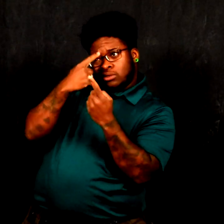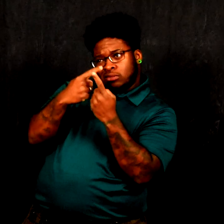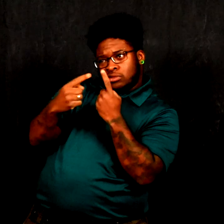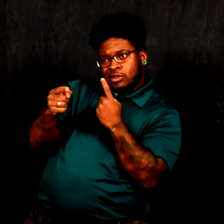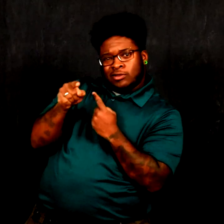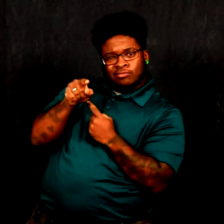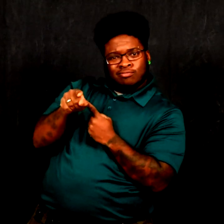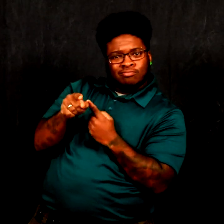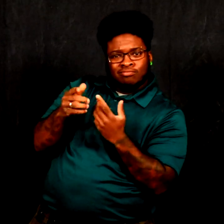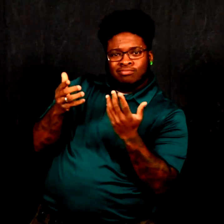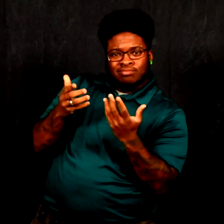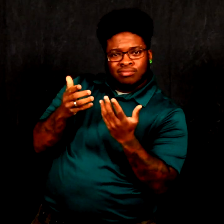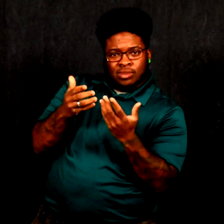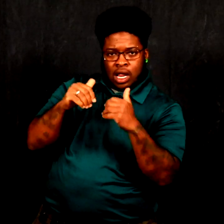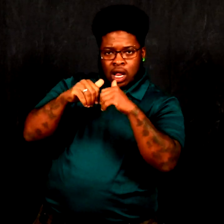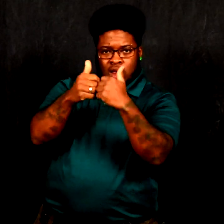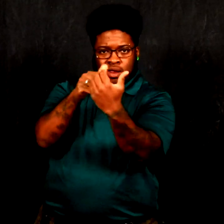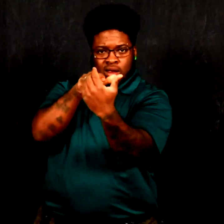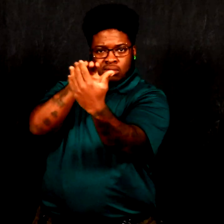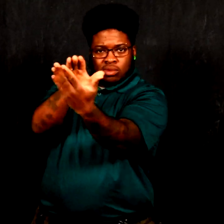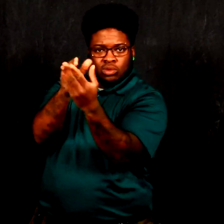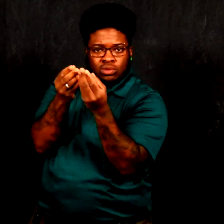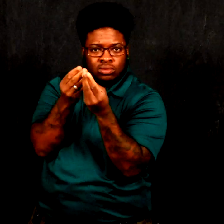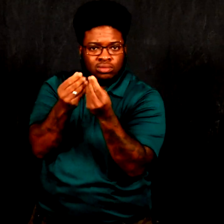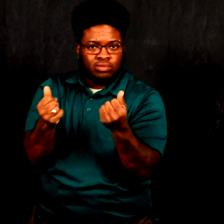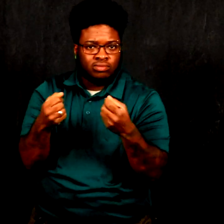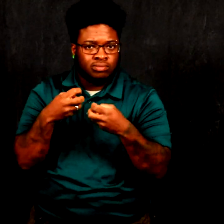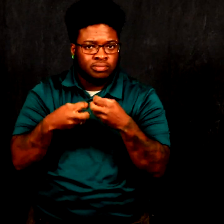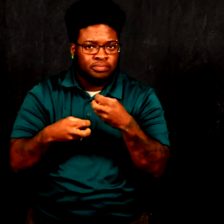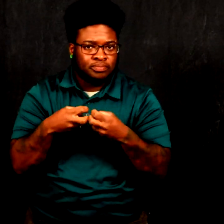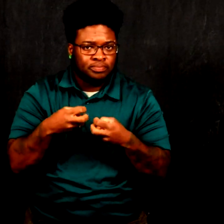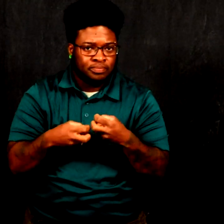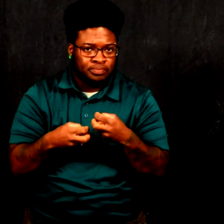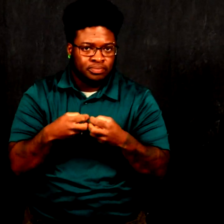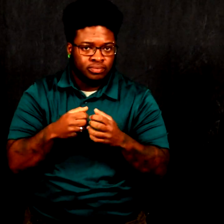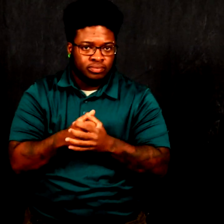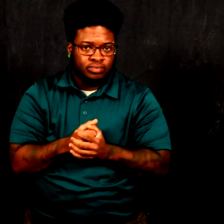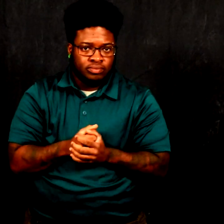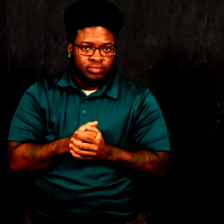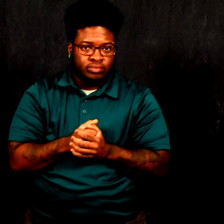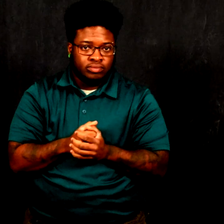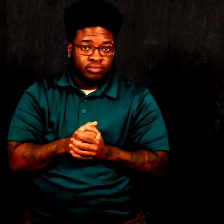disagreed on how to approach the problem.